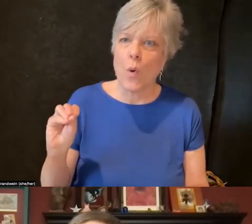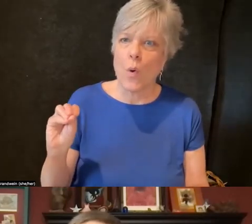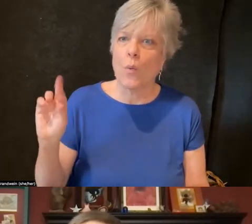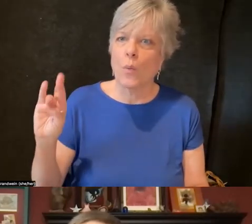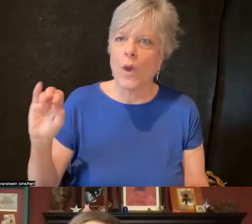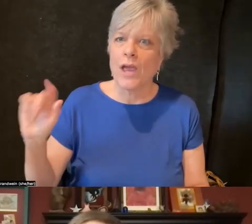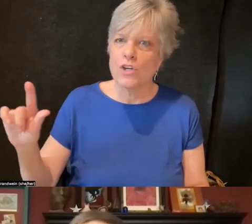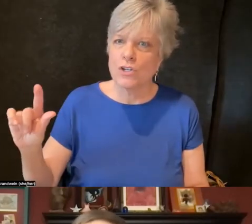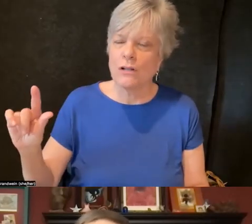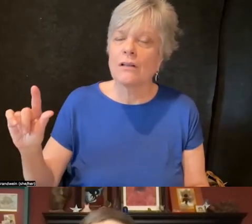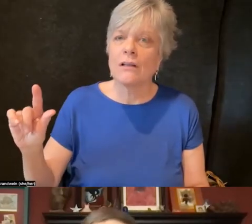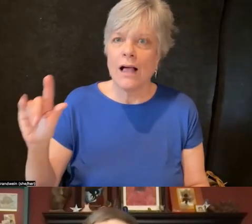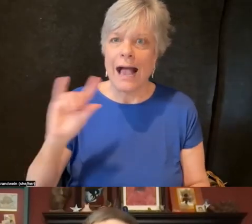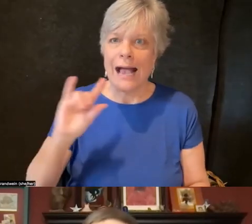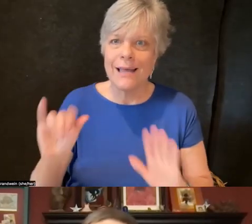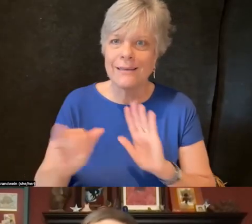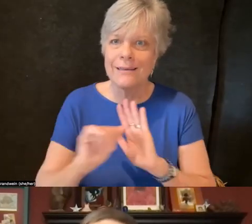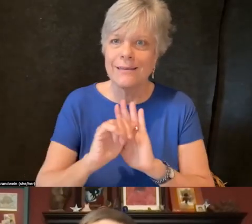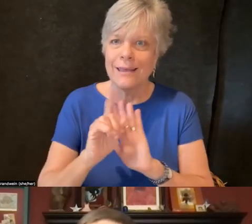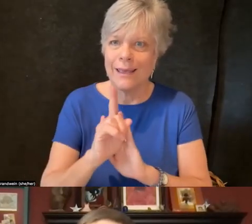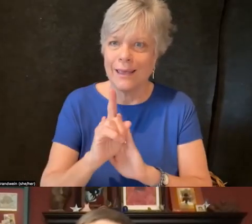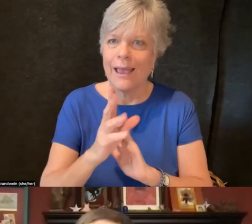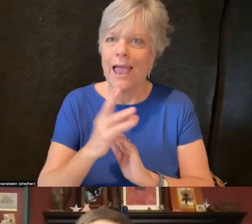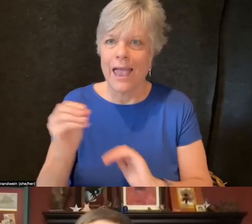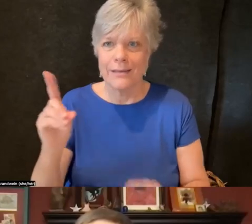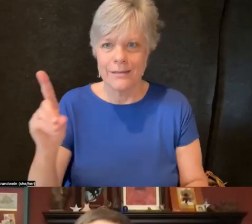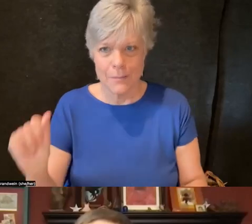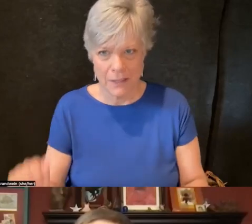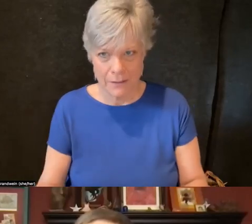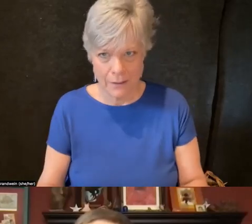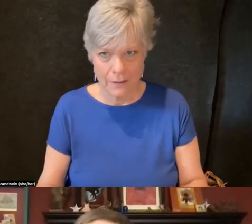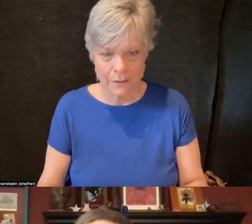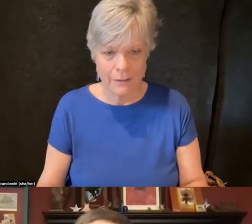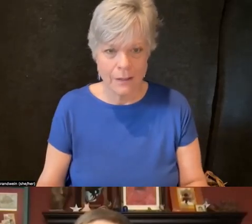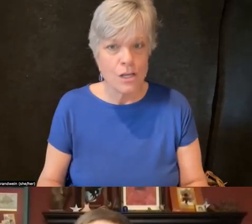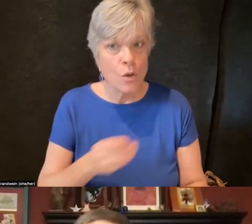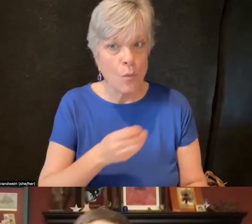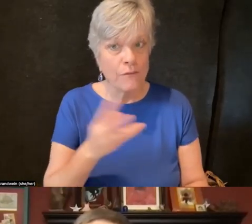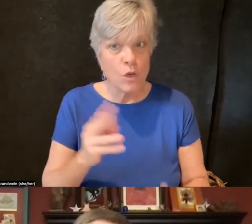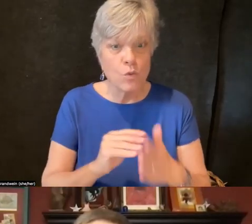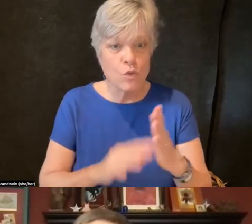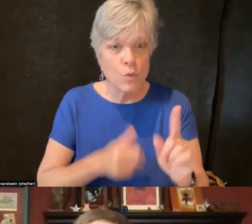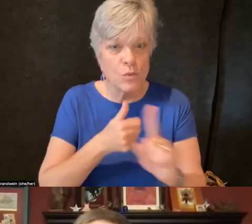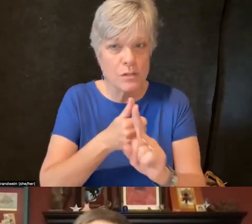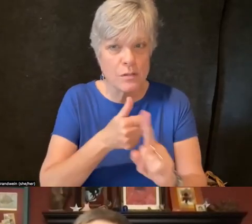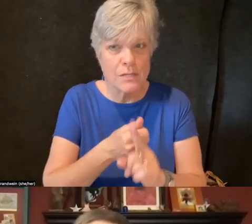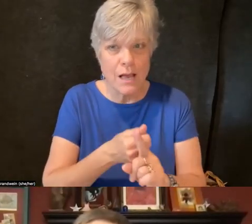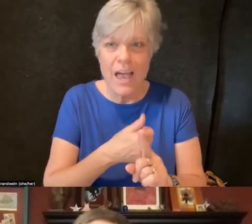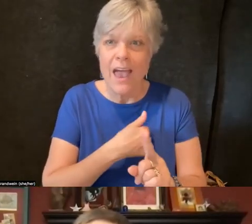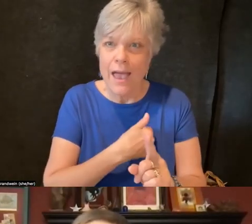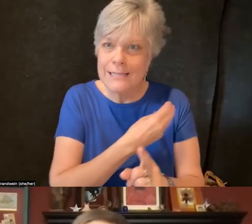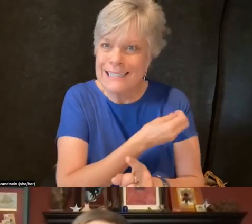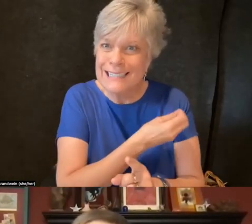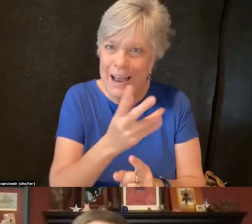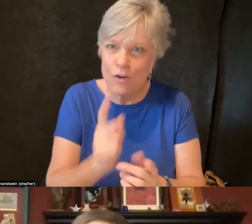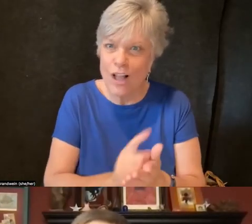So we had a few students who spent several hours in this conversation,